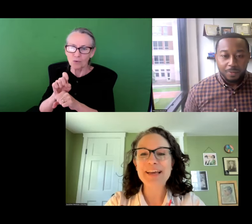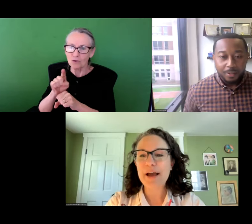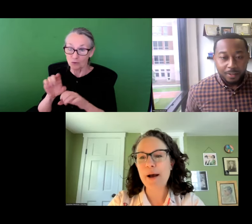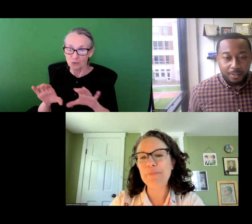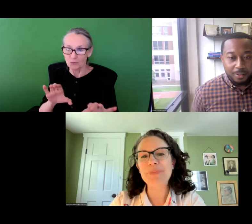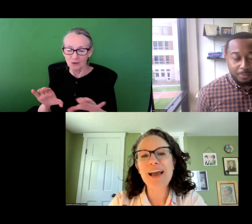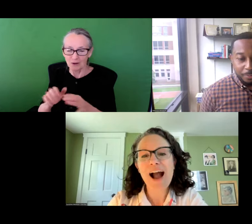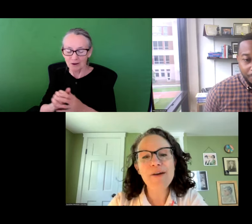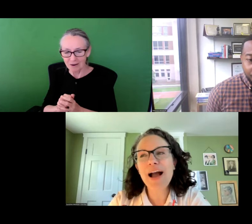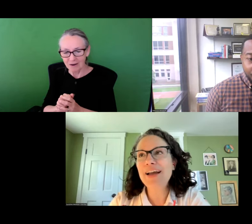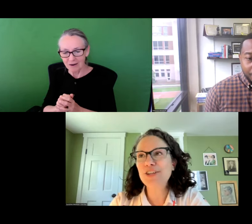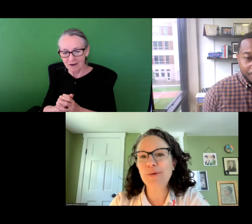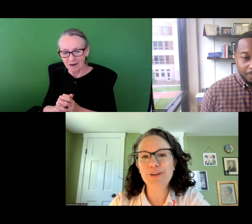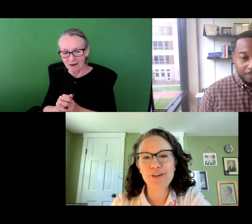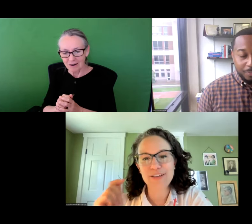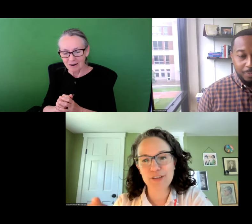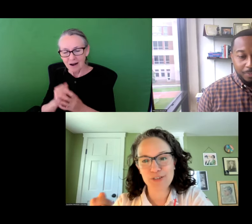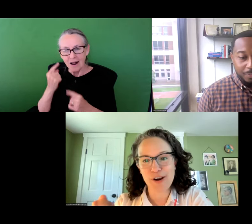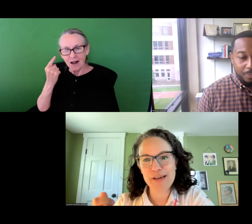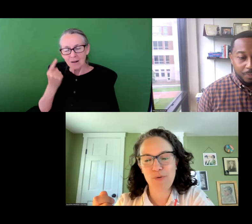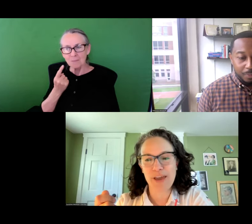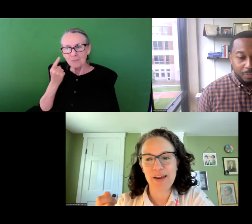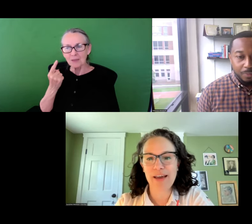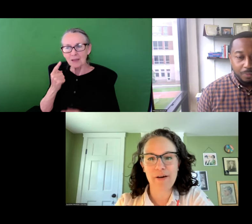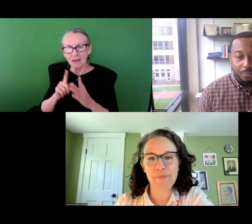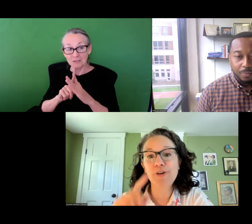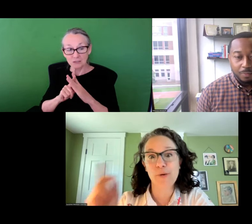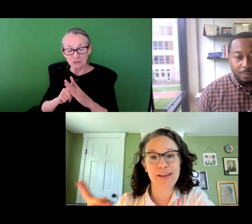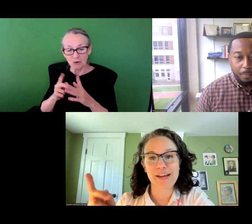incredible overview of really incredible work that you and your team are doing.